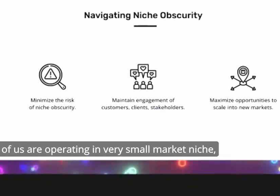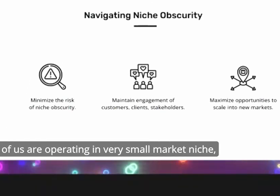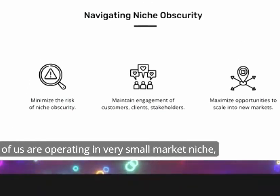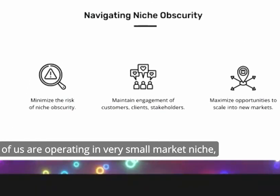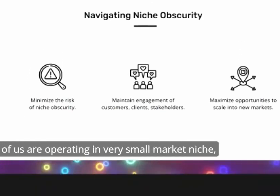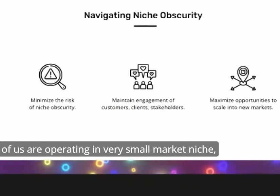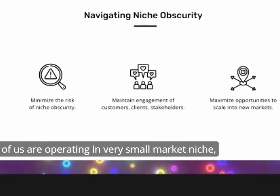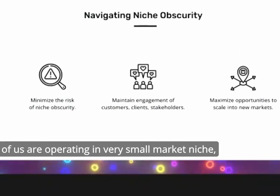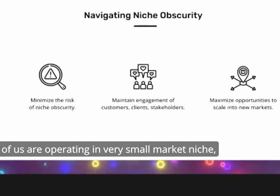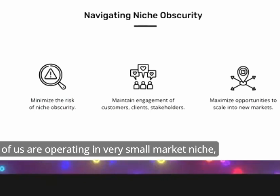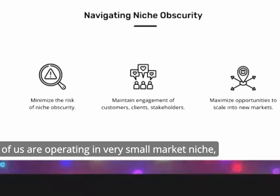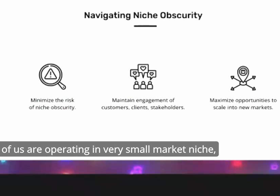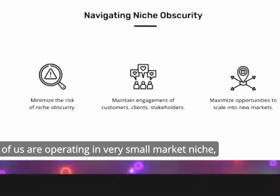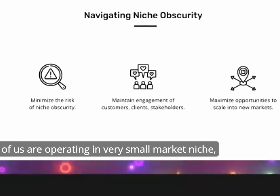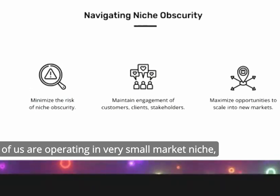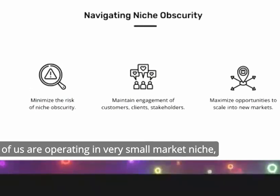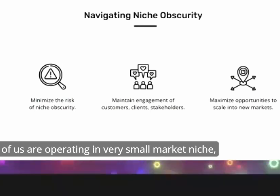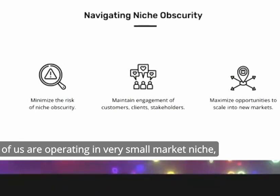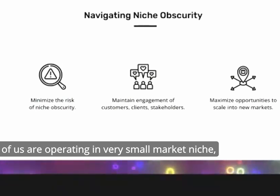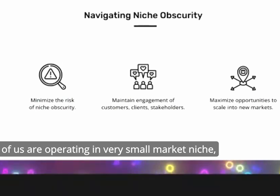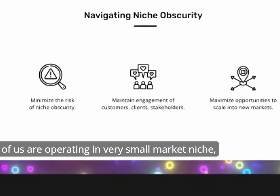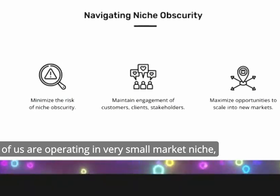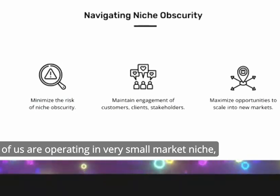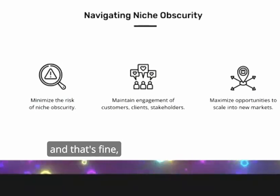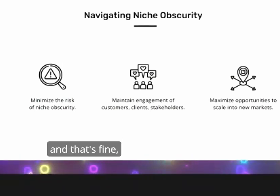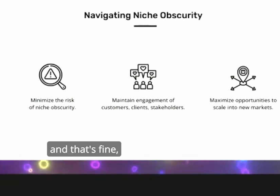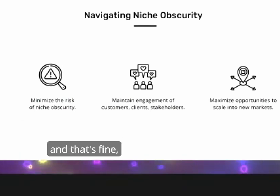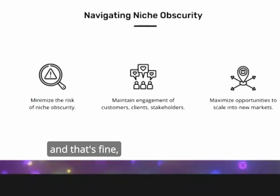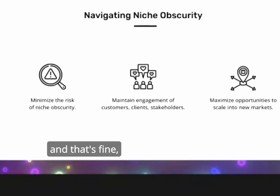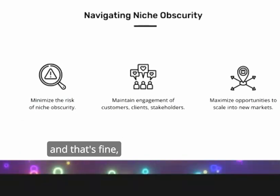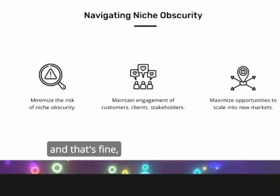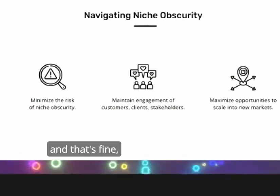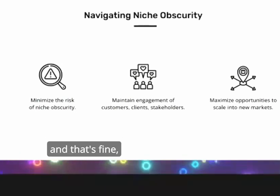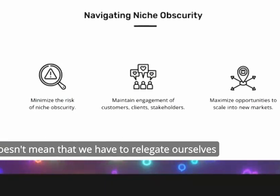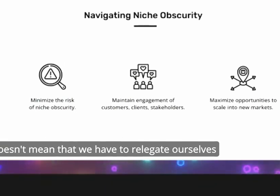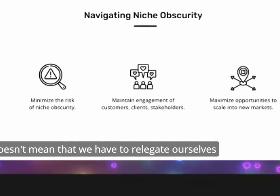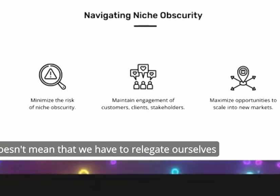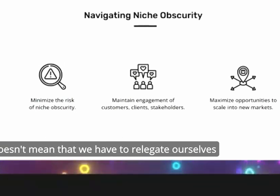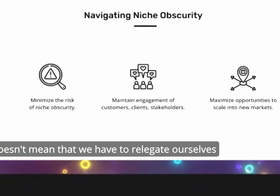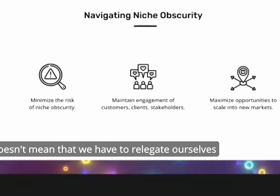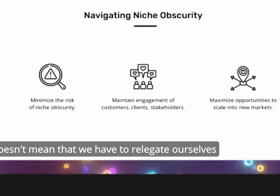now a lot of us are operating in very small Market Niche and that's fine but that doesn't mean that